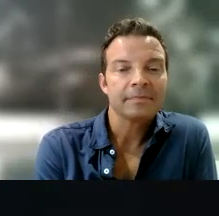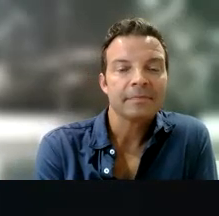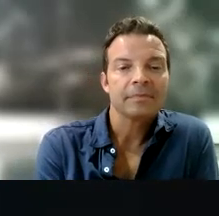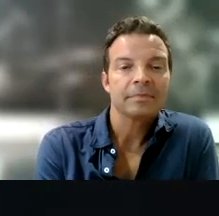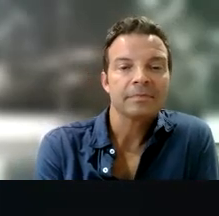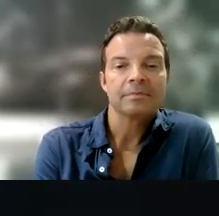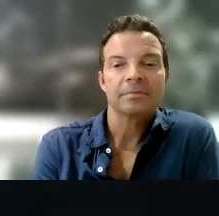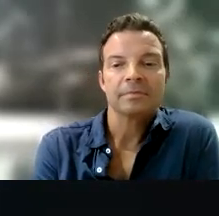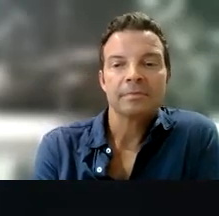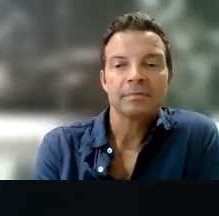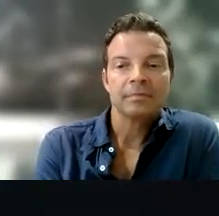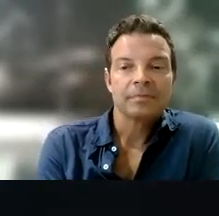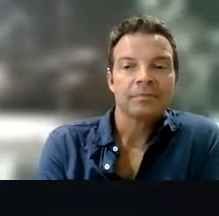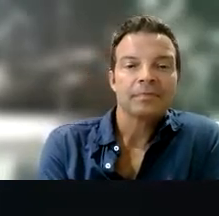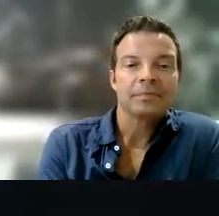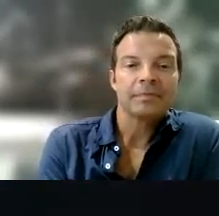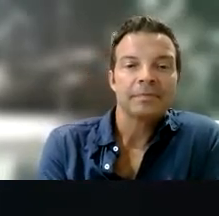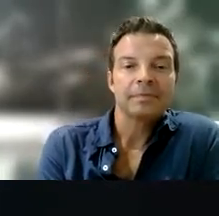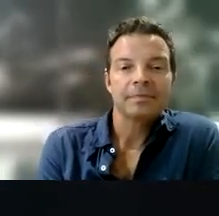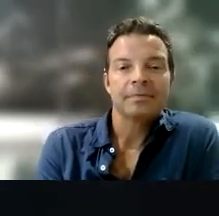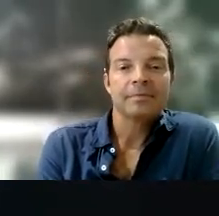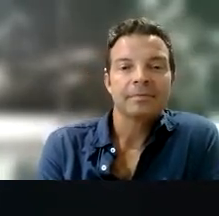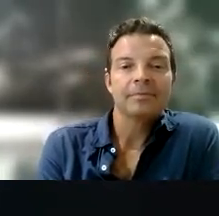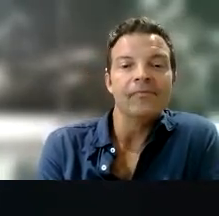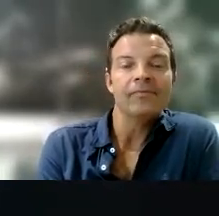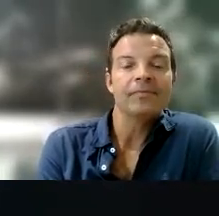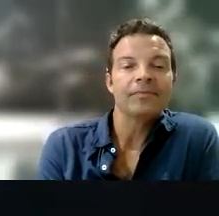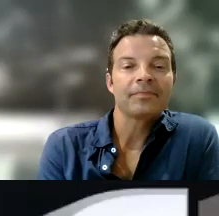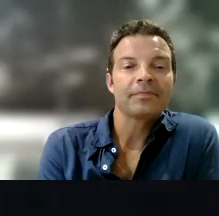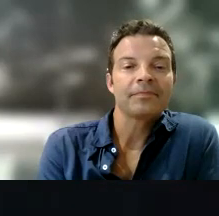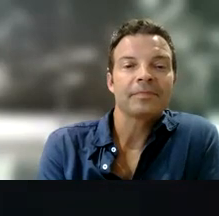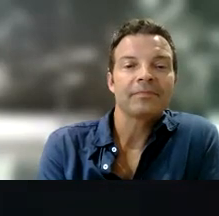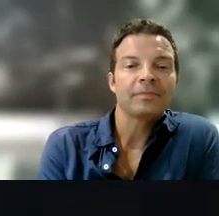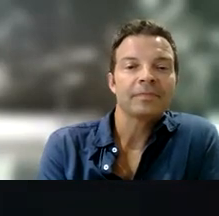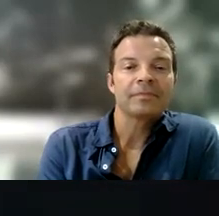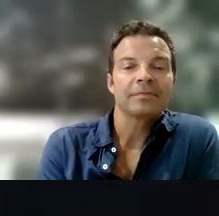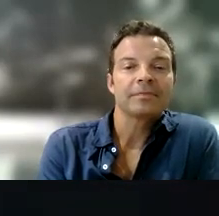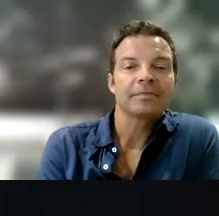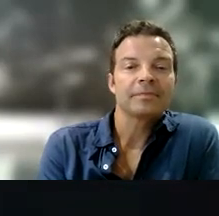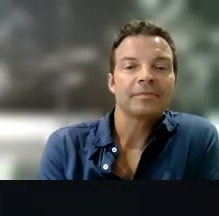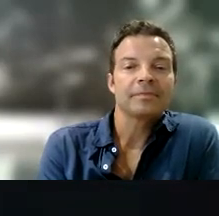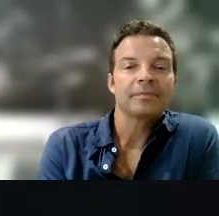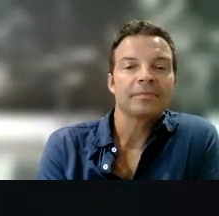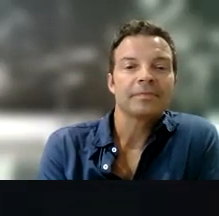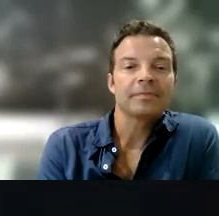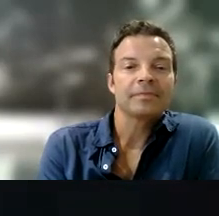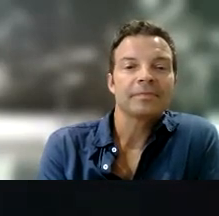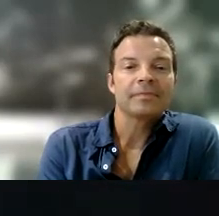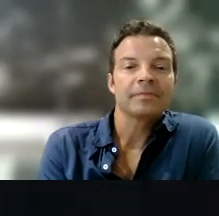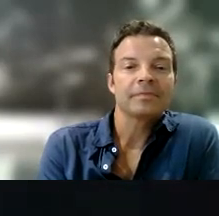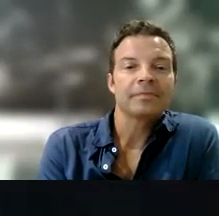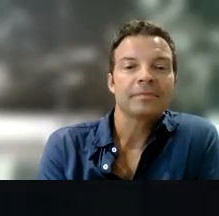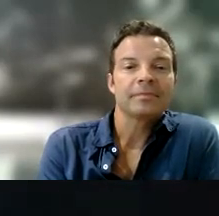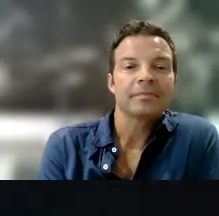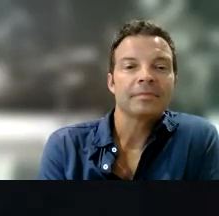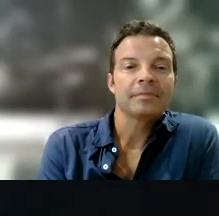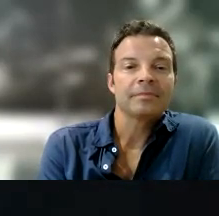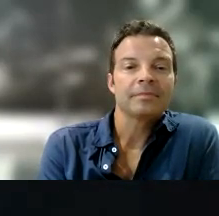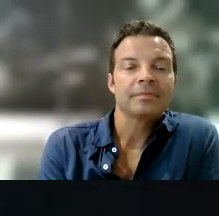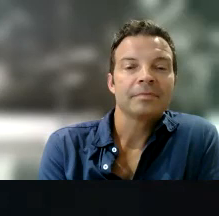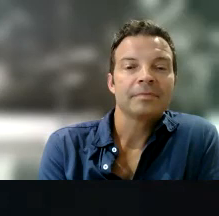questions. Why are we here, how does WiFi work and why has no one ever written a stoner